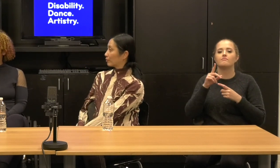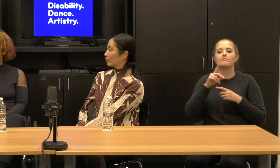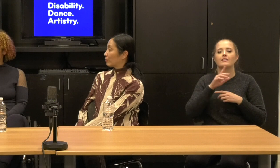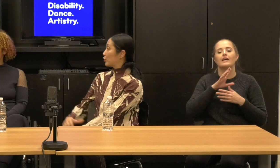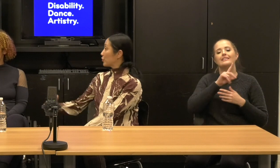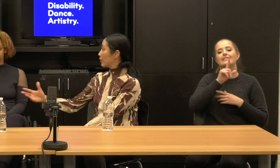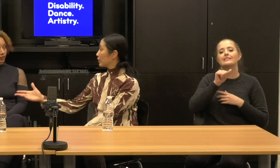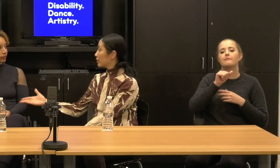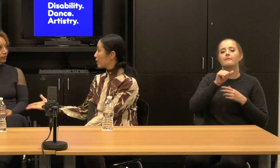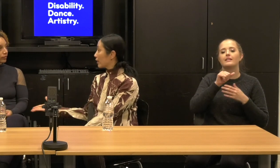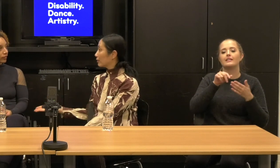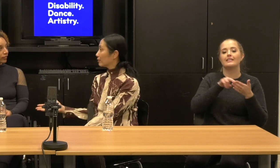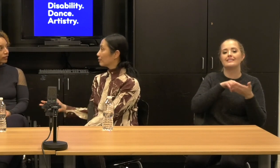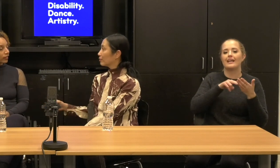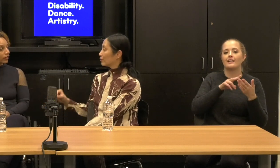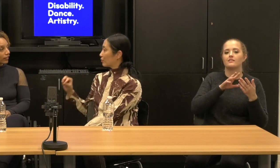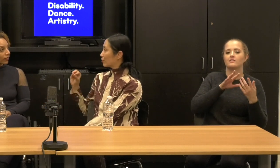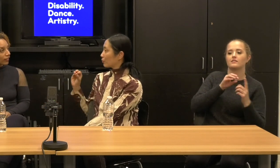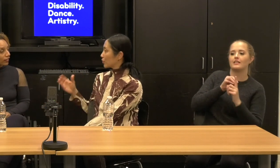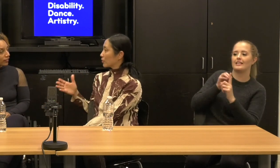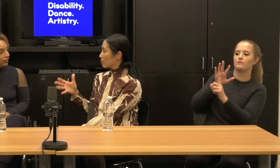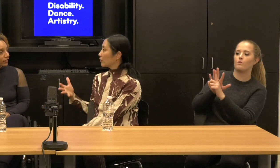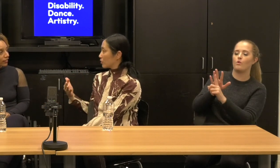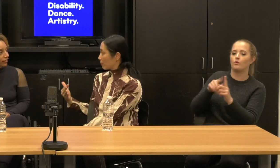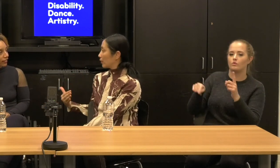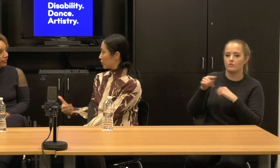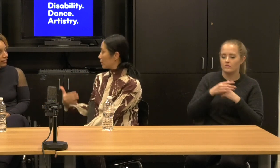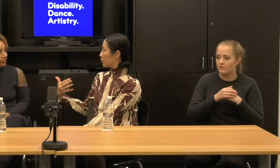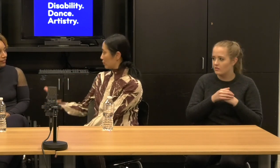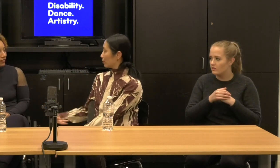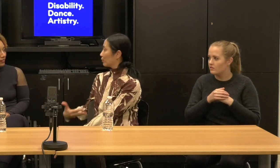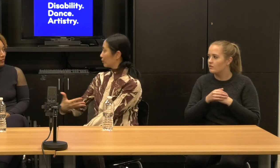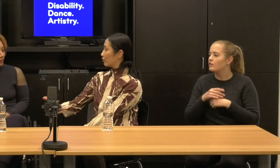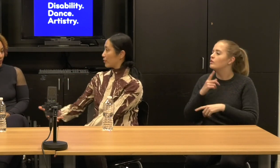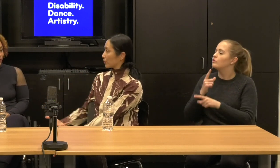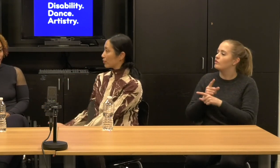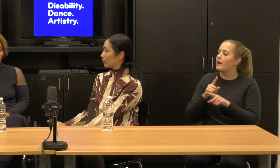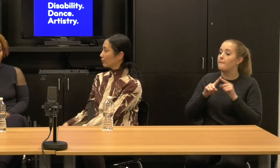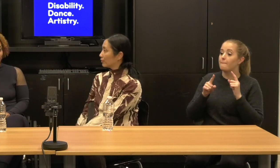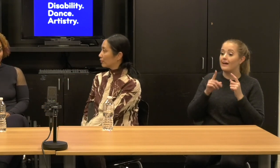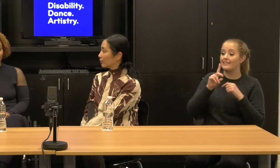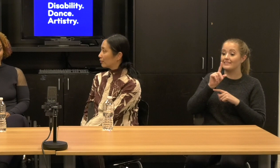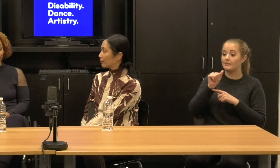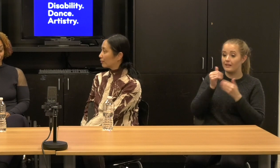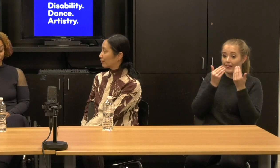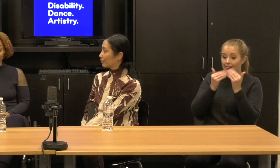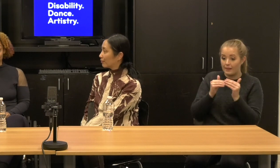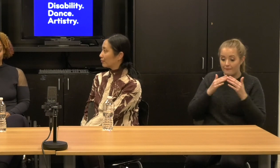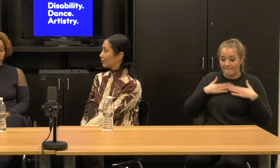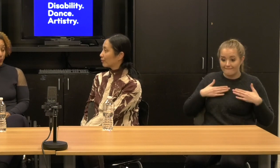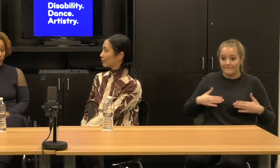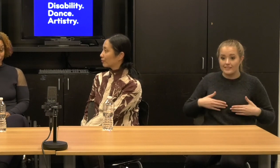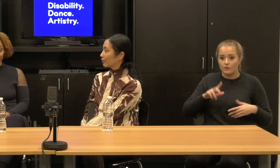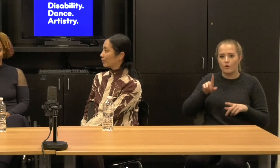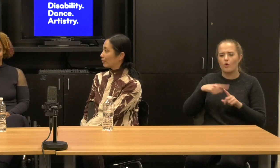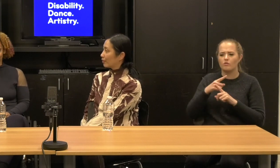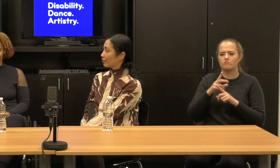[01:39:40] today don't just limit disability to the physical. Right, right, right. [01:39:46] Yeah.